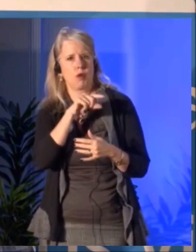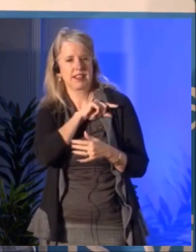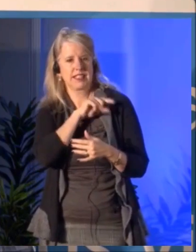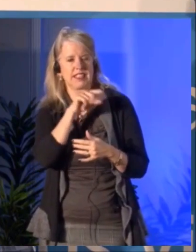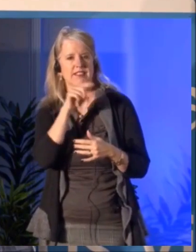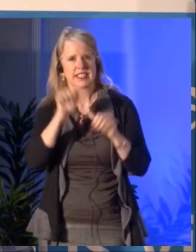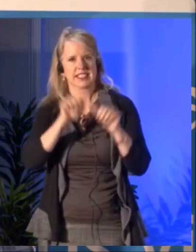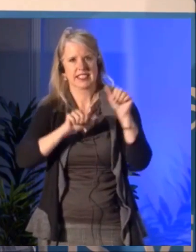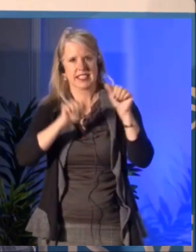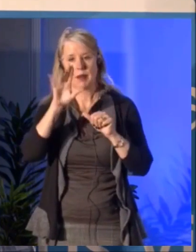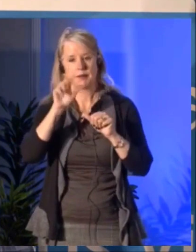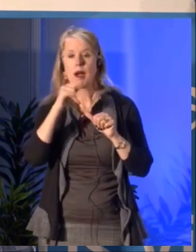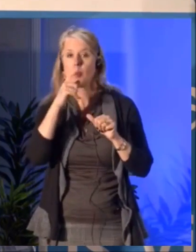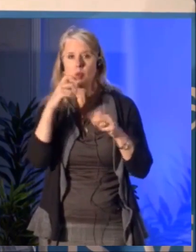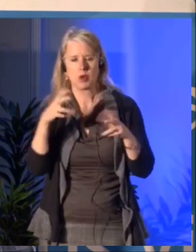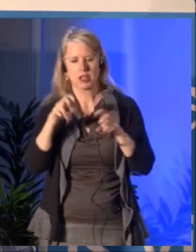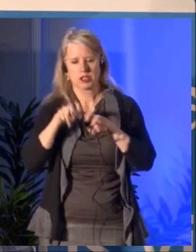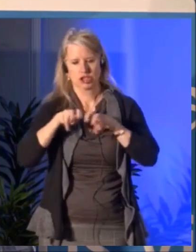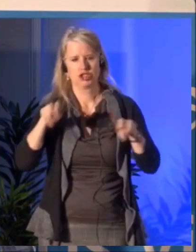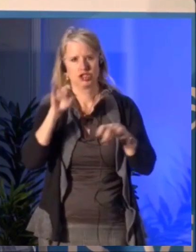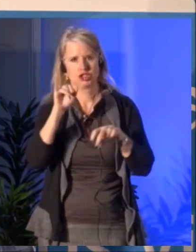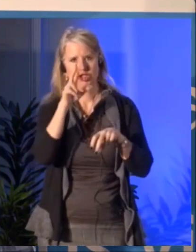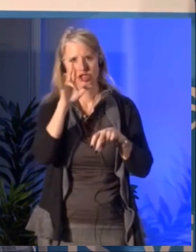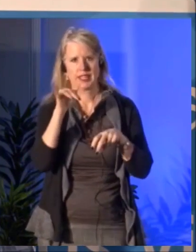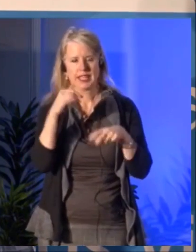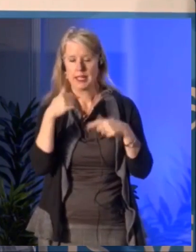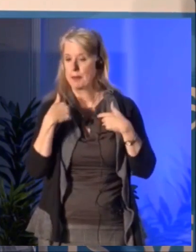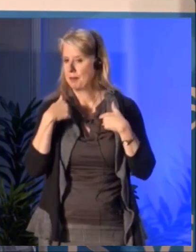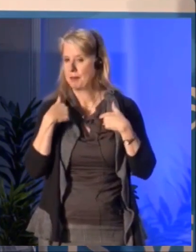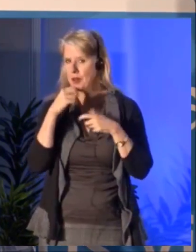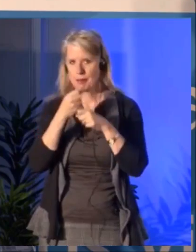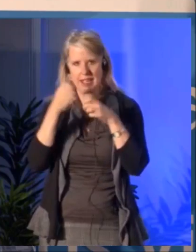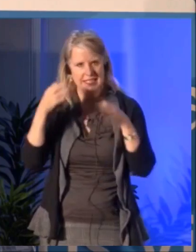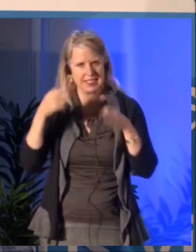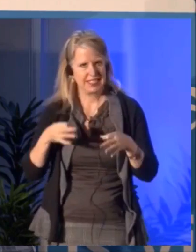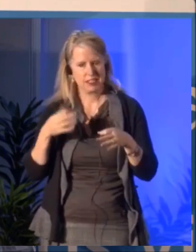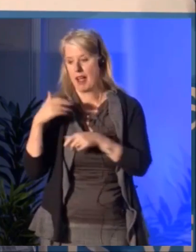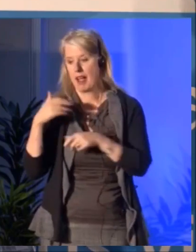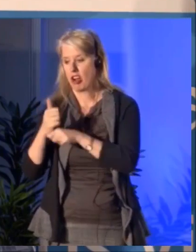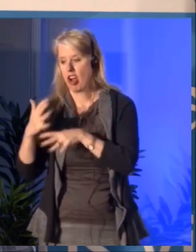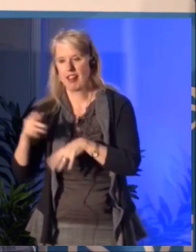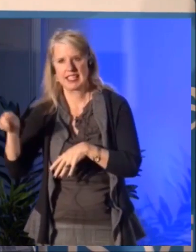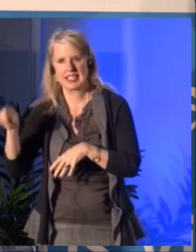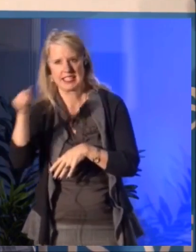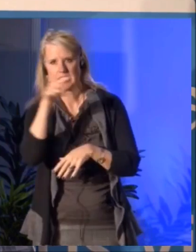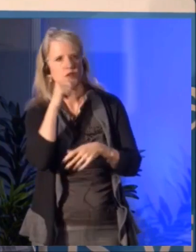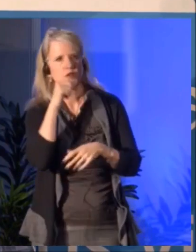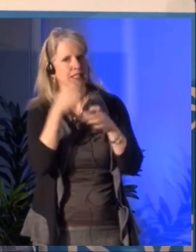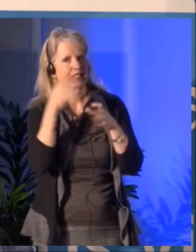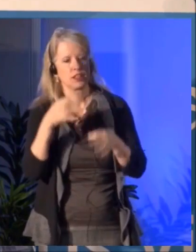We are obsessed with it because we know that artists are debating this and discussing it.